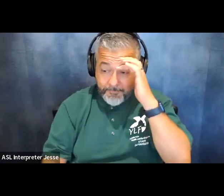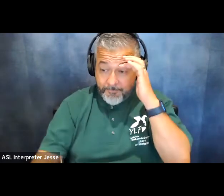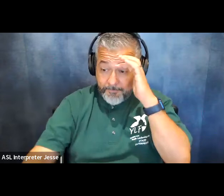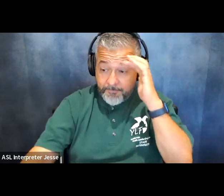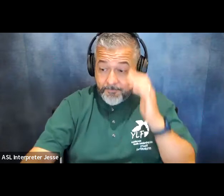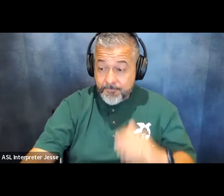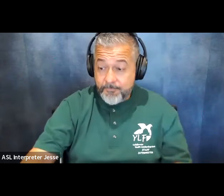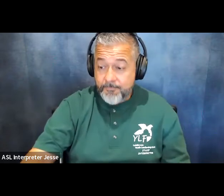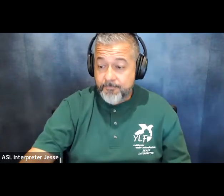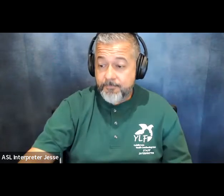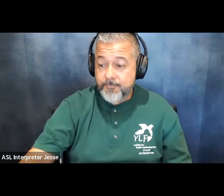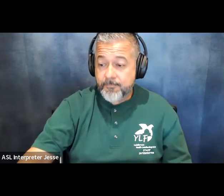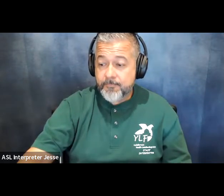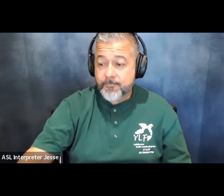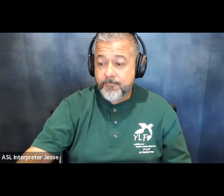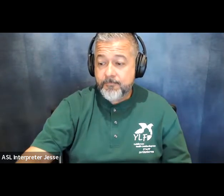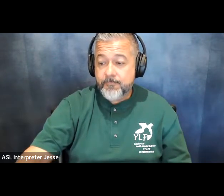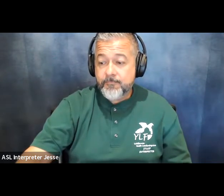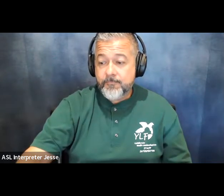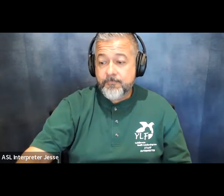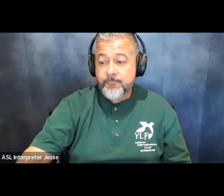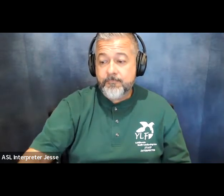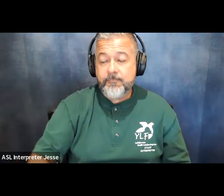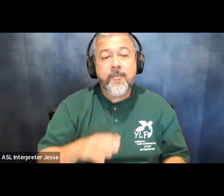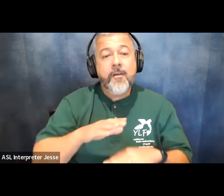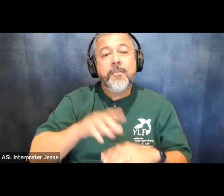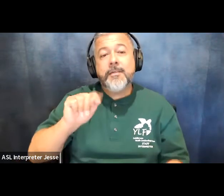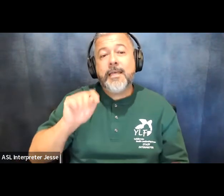in the task force's final letter justin dart jr in the task force says